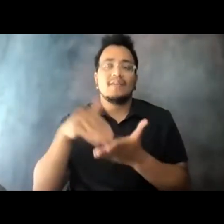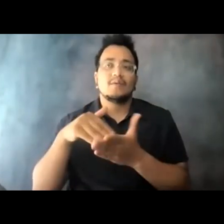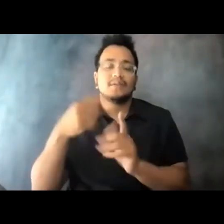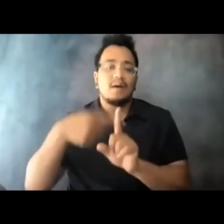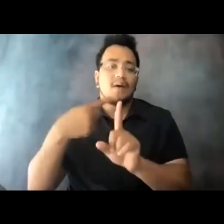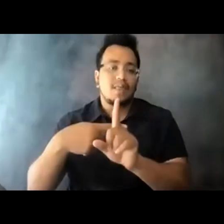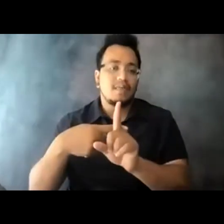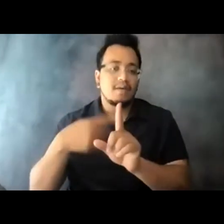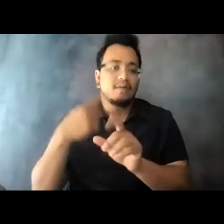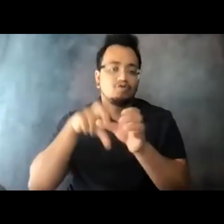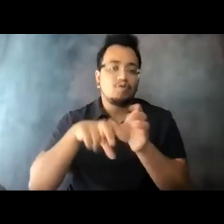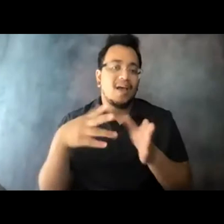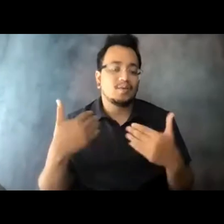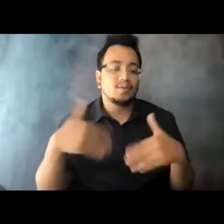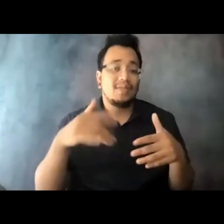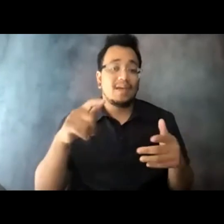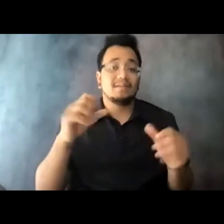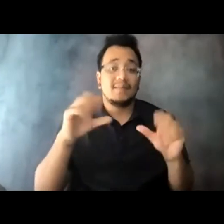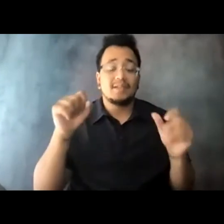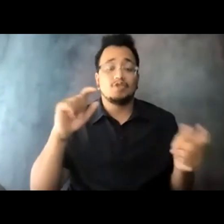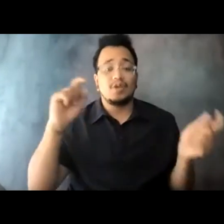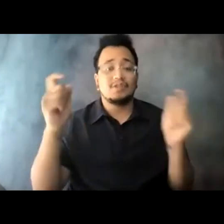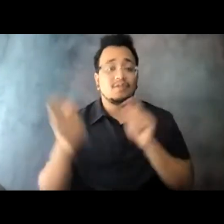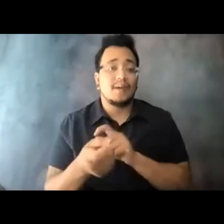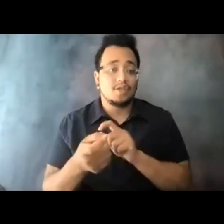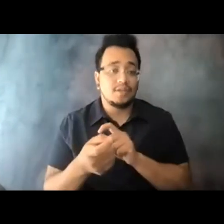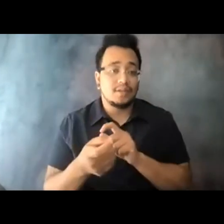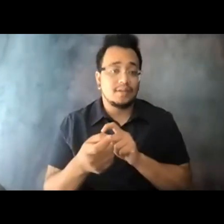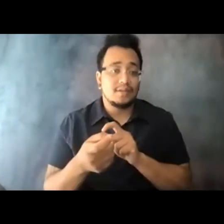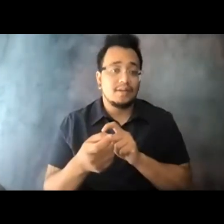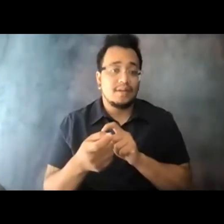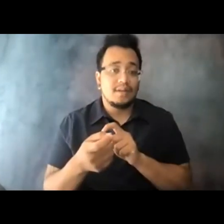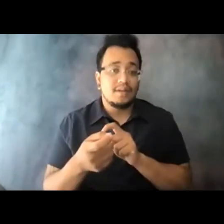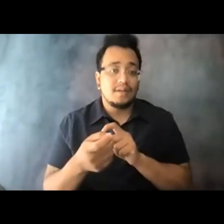transformation of a service that is very 15:13:45 traditional.